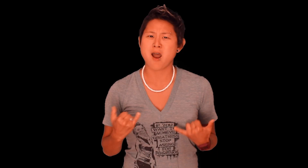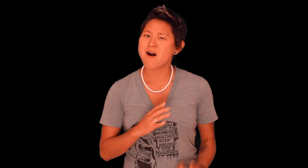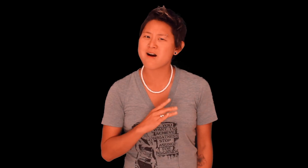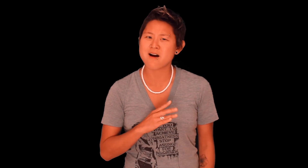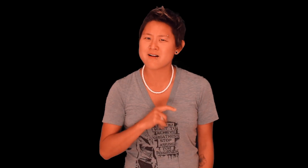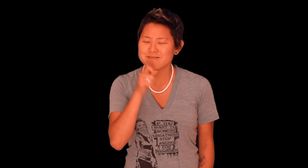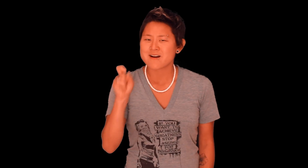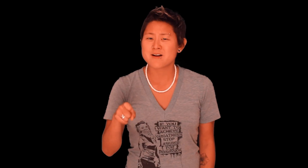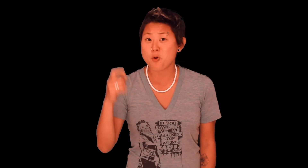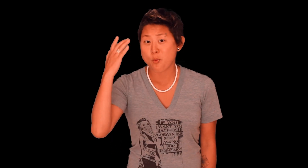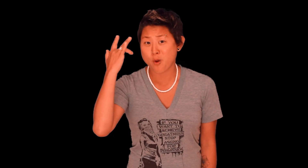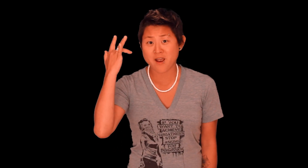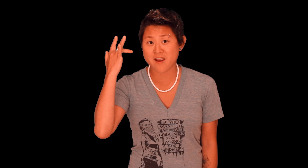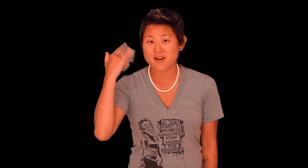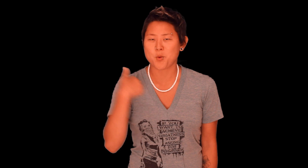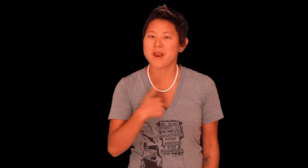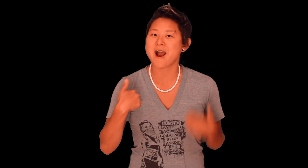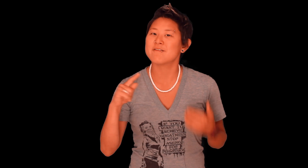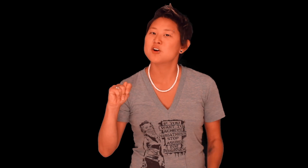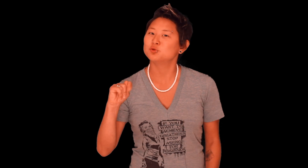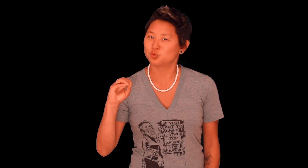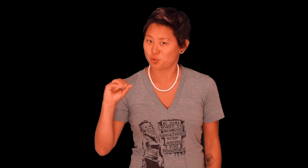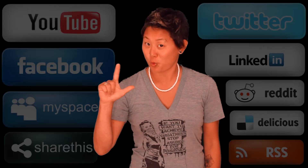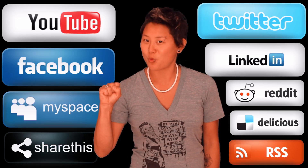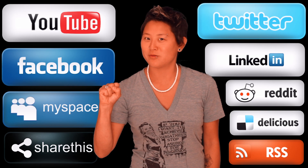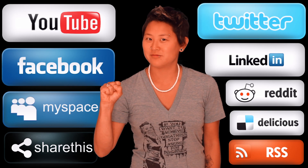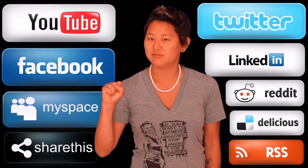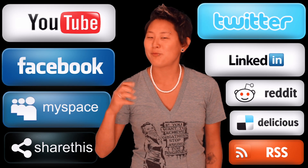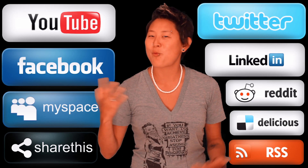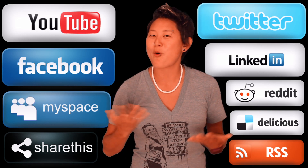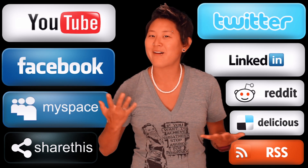Nowadays, we don't have to do that anymore because of the tools we use through